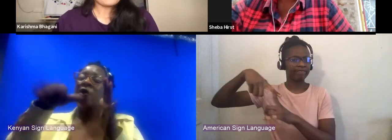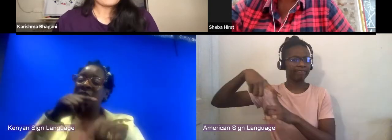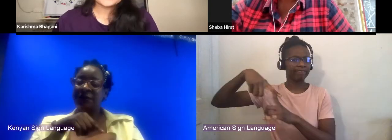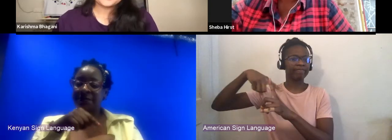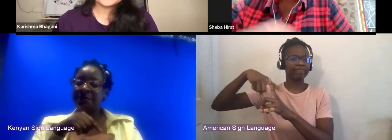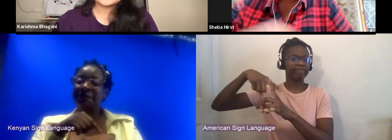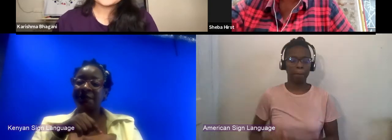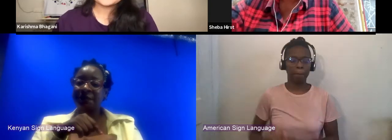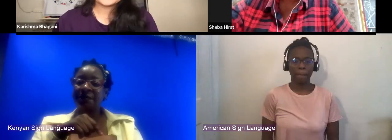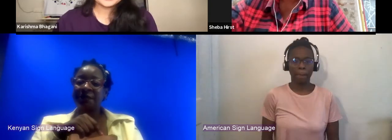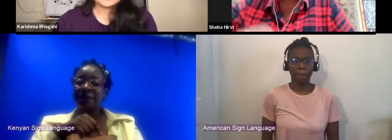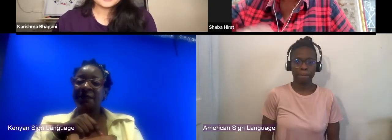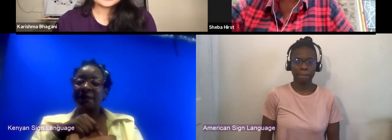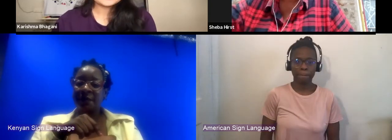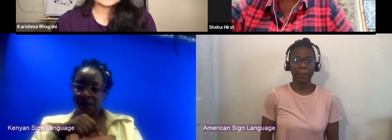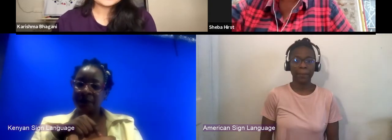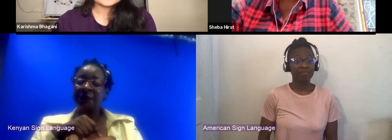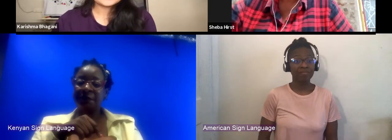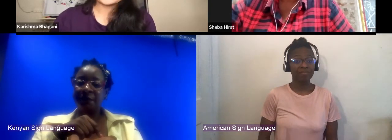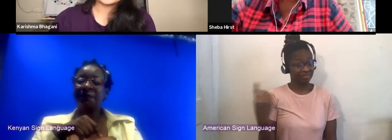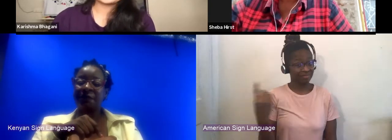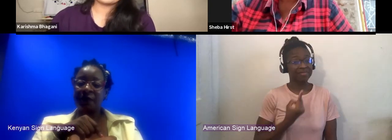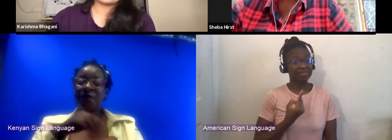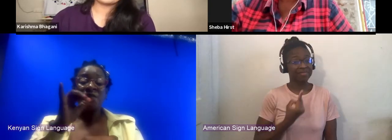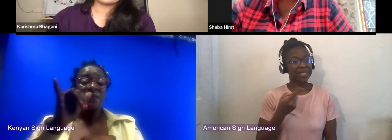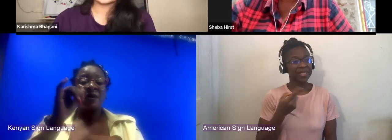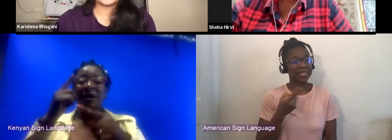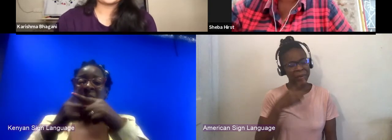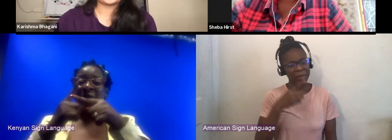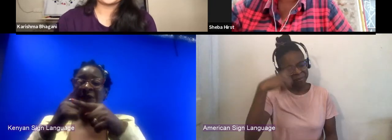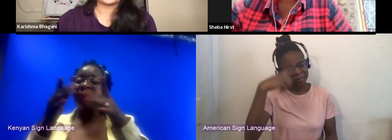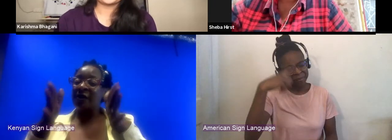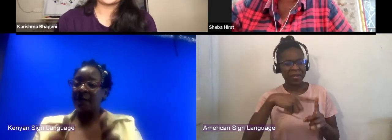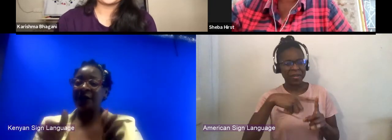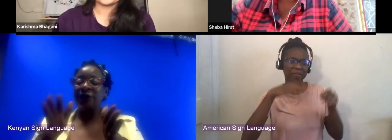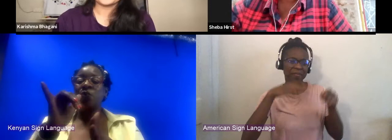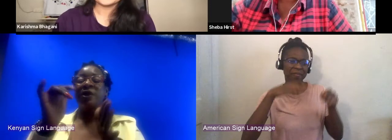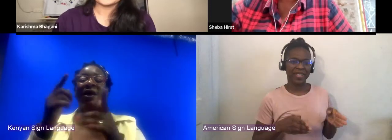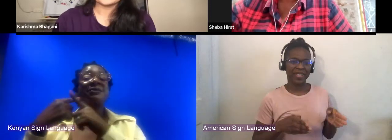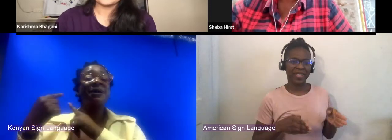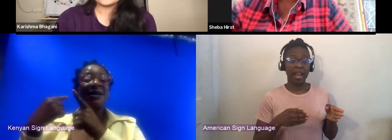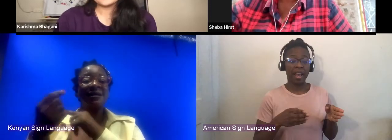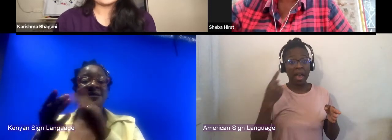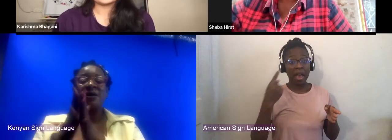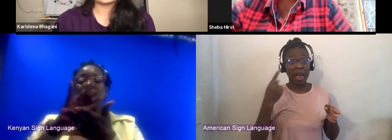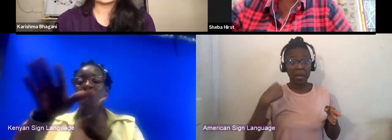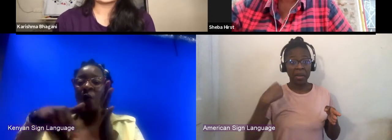Always such a positive person. I mean, it's the experience. I think all of us that work with you have a few and yeah, I think